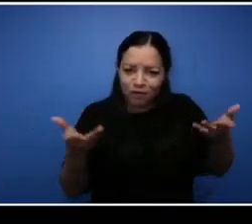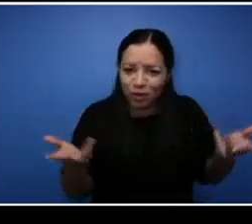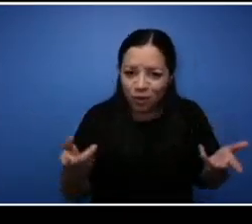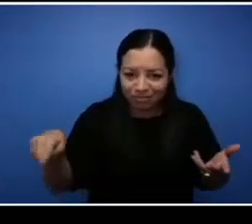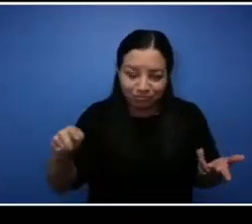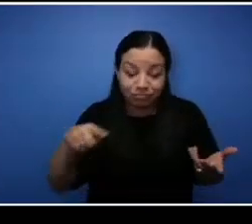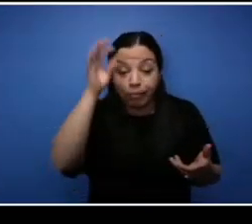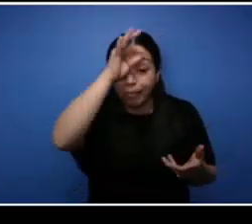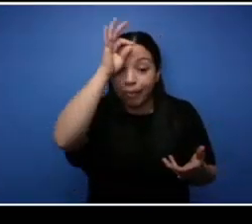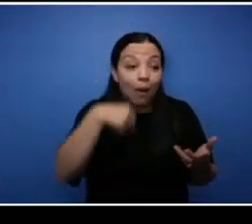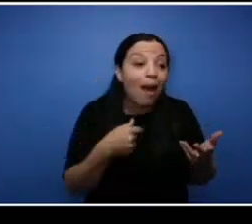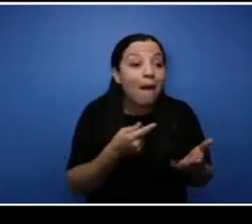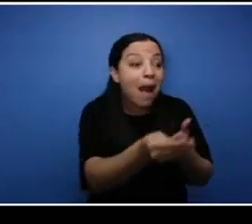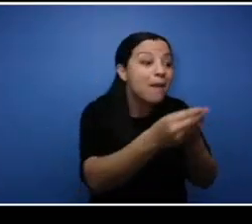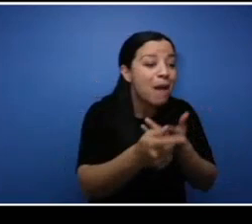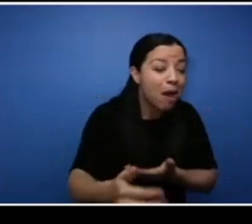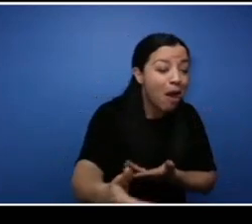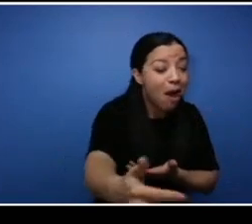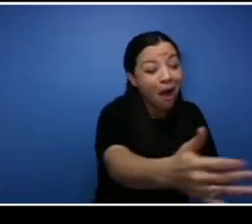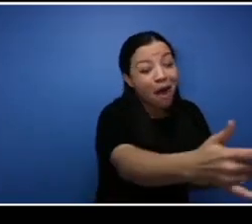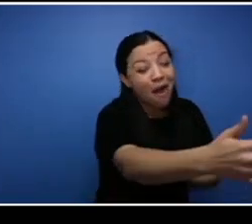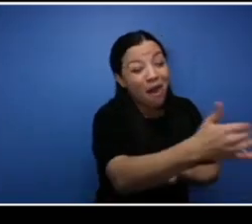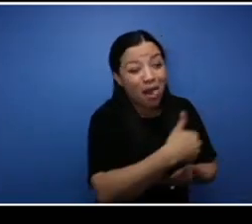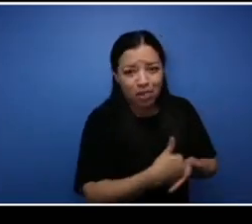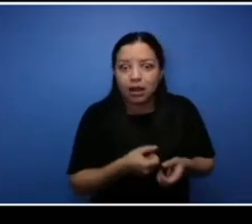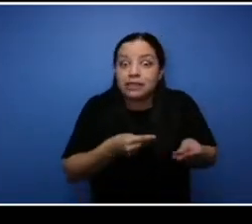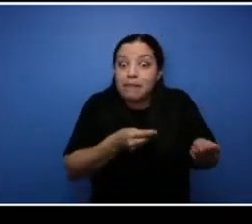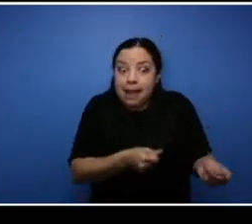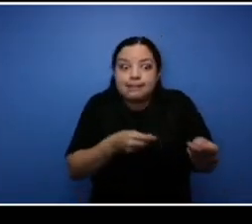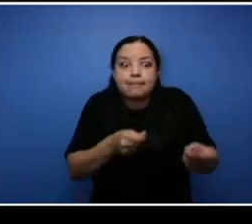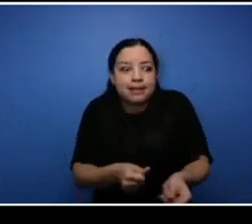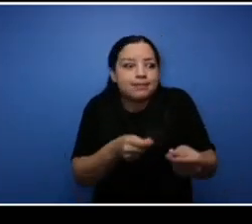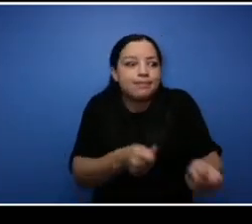on things that I thought that people would want from me because I saw it selling somewhere